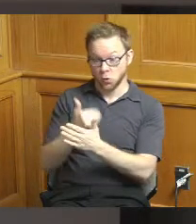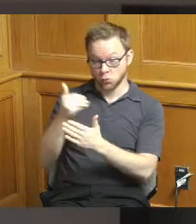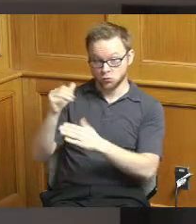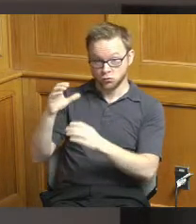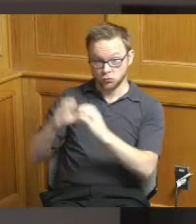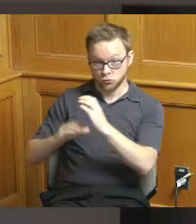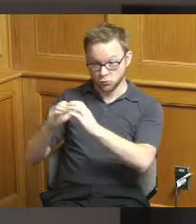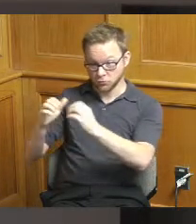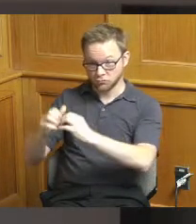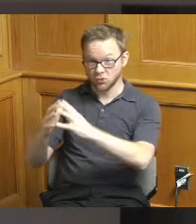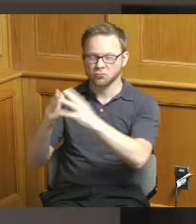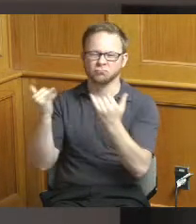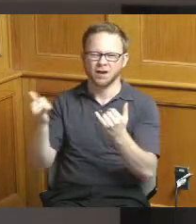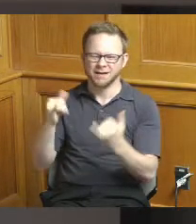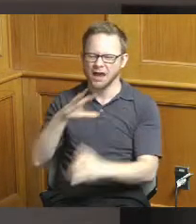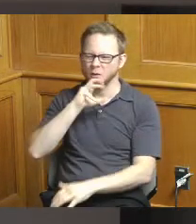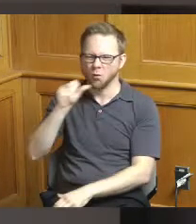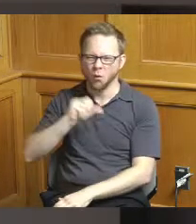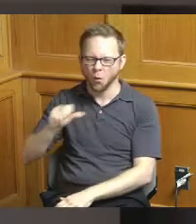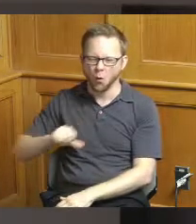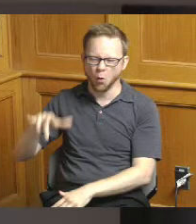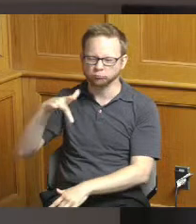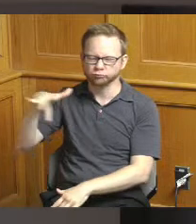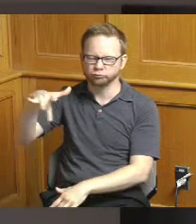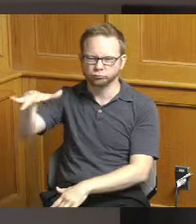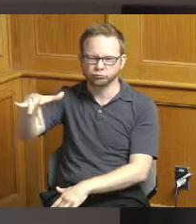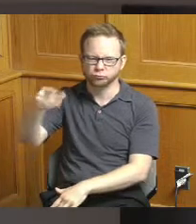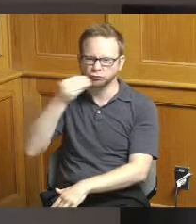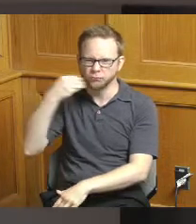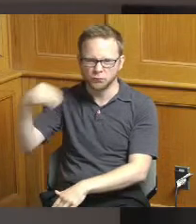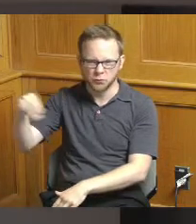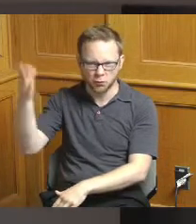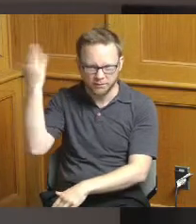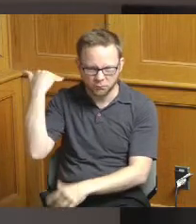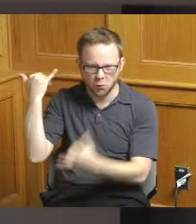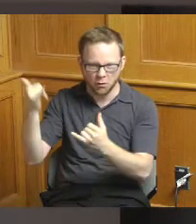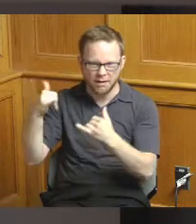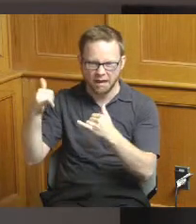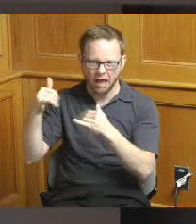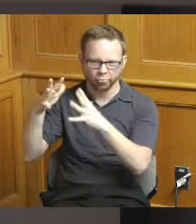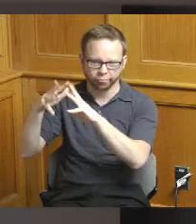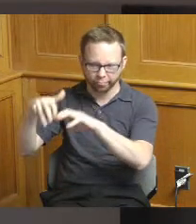old vacant grocery store they're looking to bring things to that site like fitness center